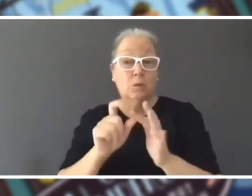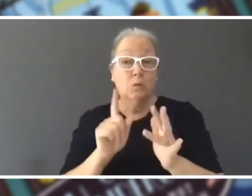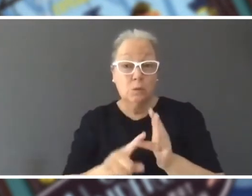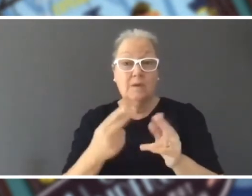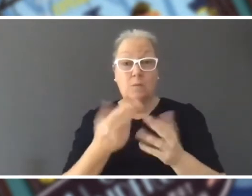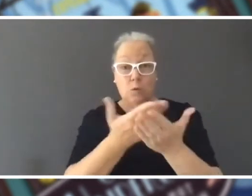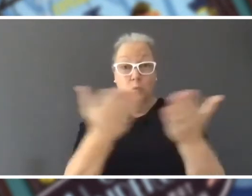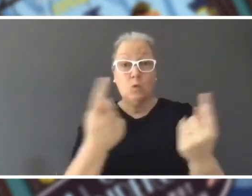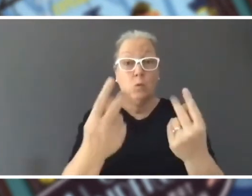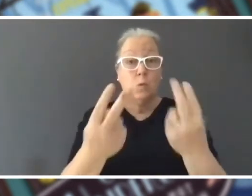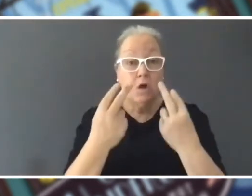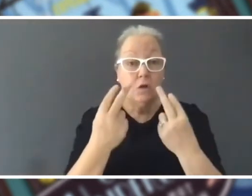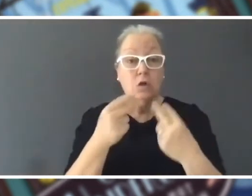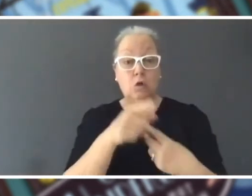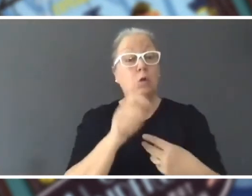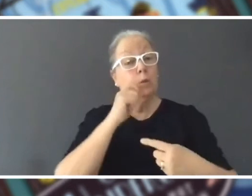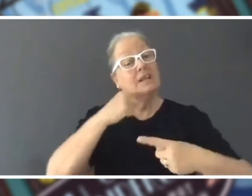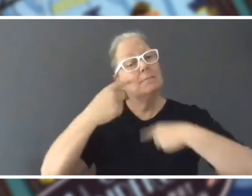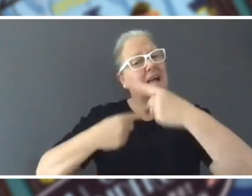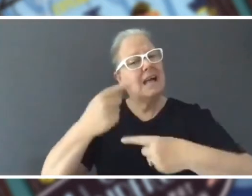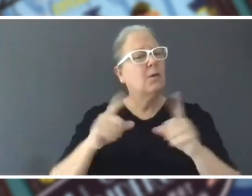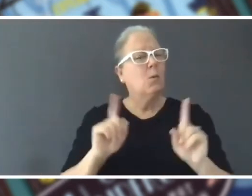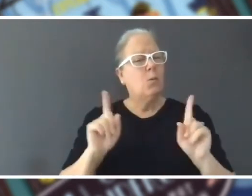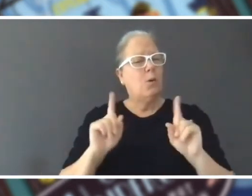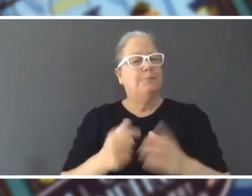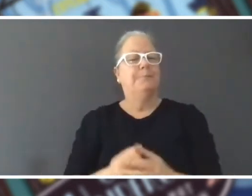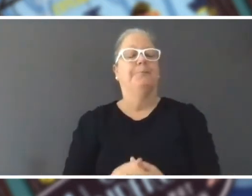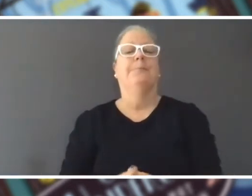us through it, so tell us what is it called? Mat: Well this